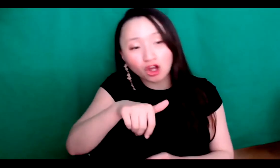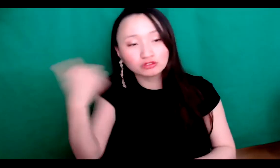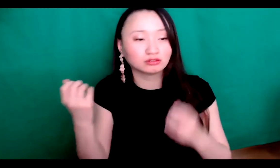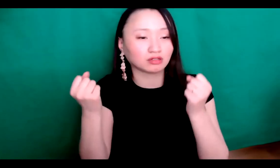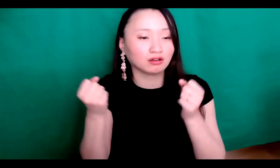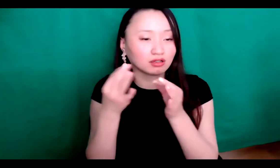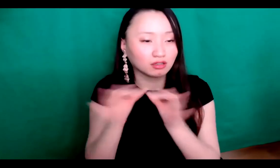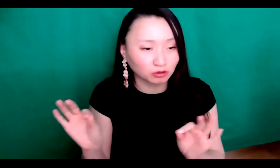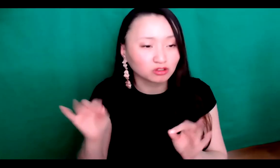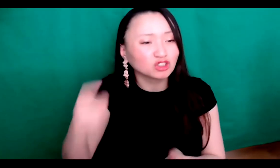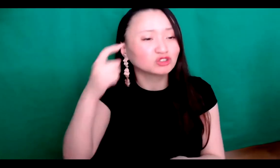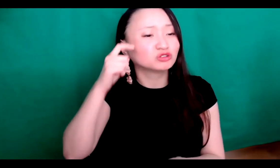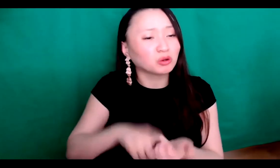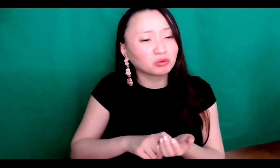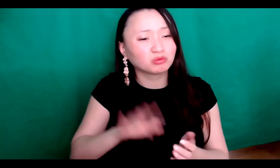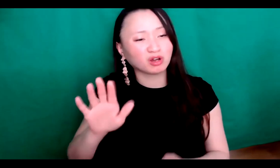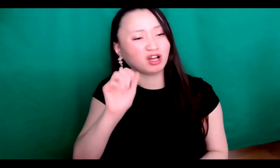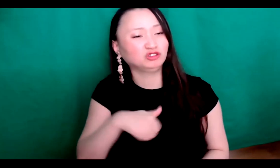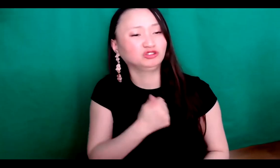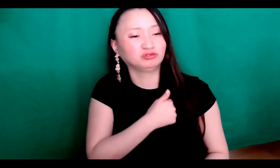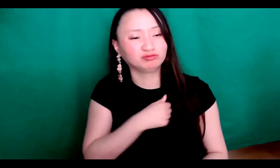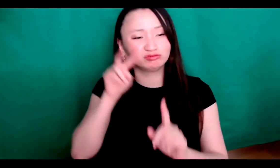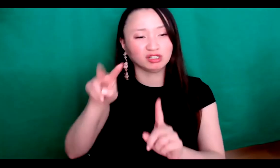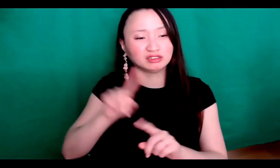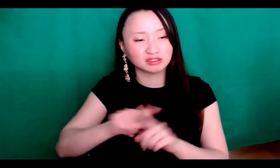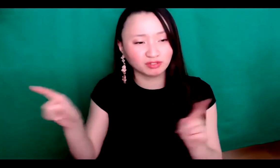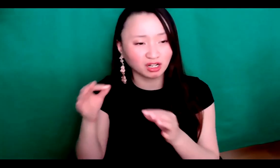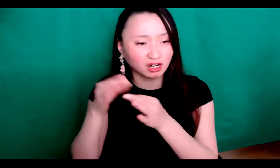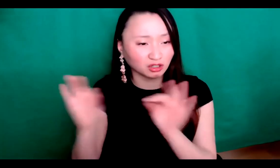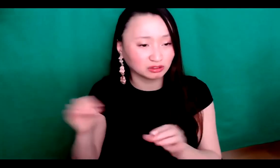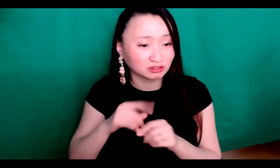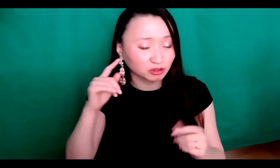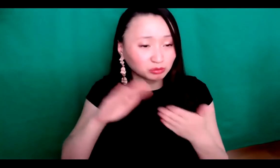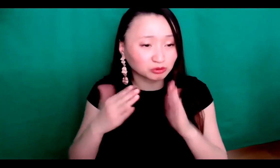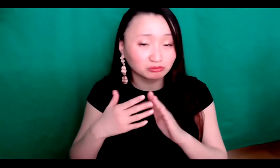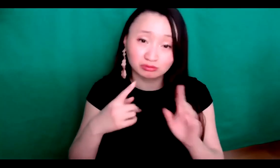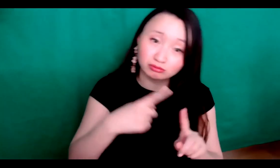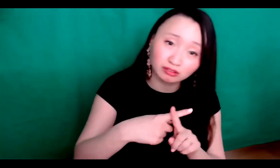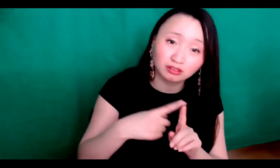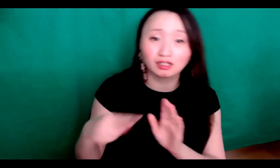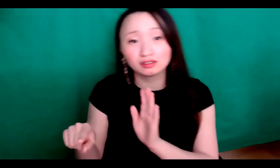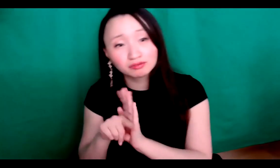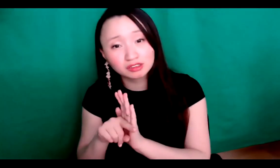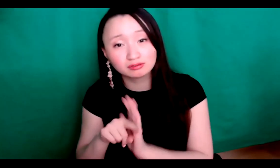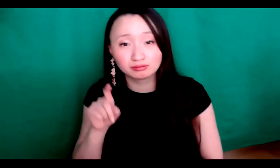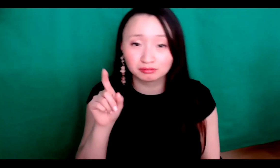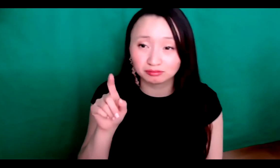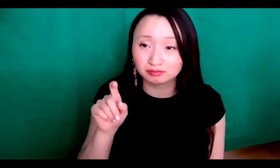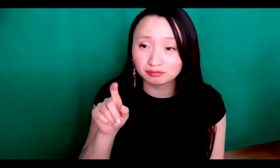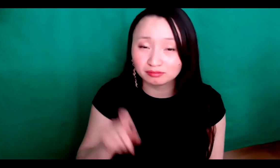Do you know other sign languages. And do you notice if there's an attitude towards different